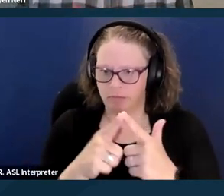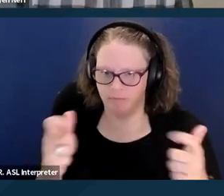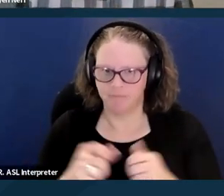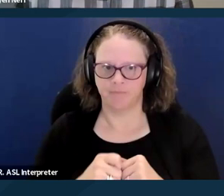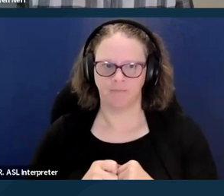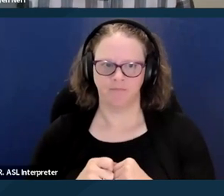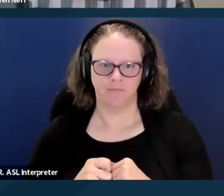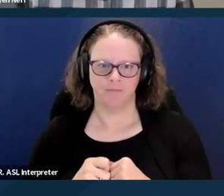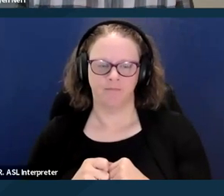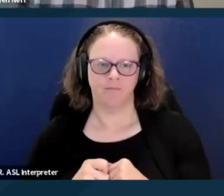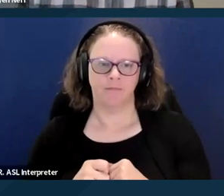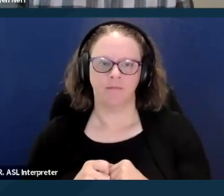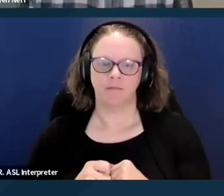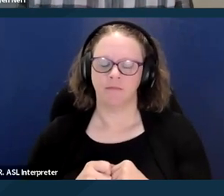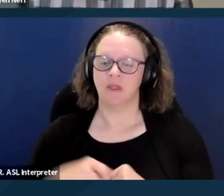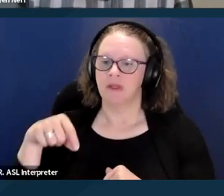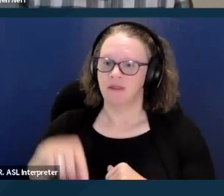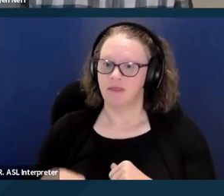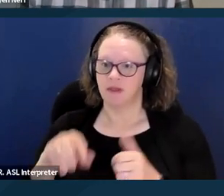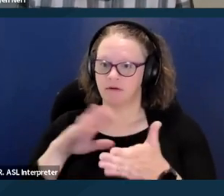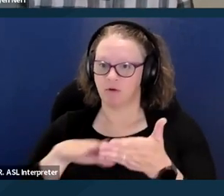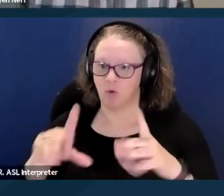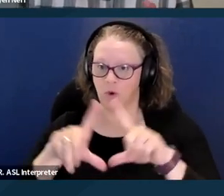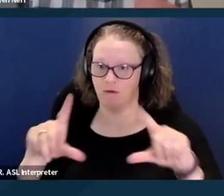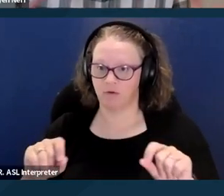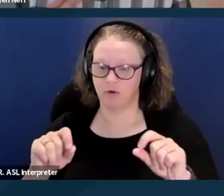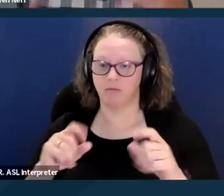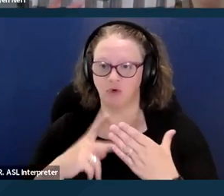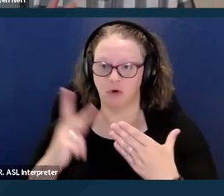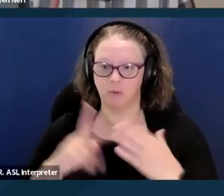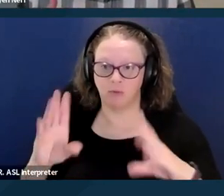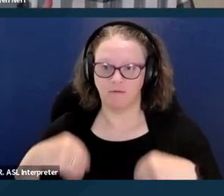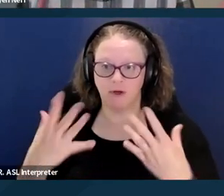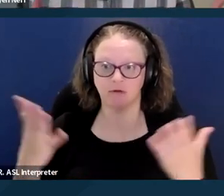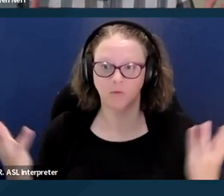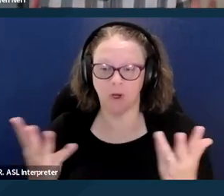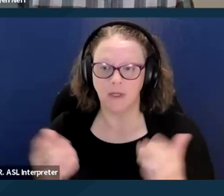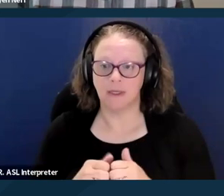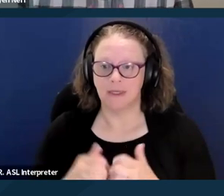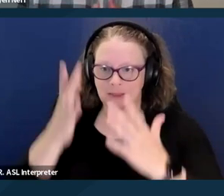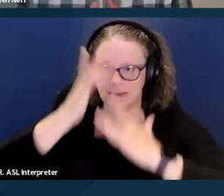The services that this waiver provides is disease management services,